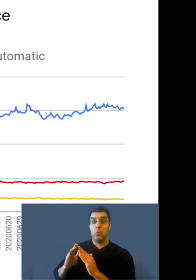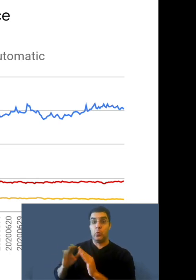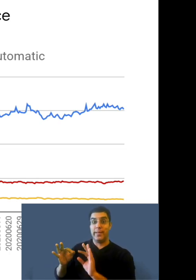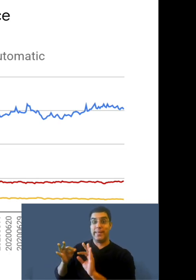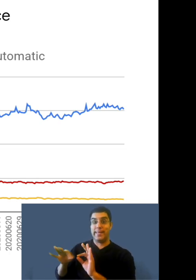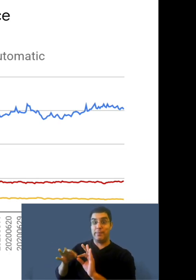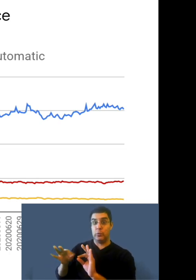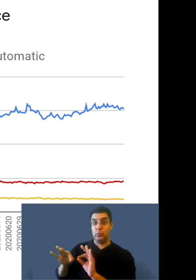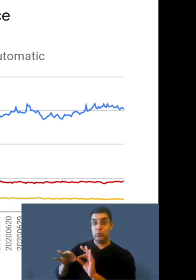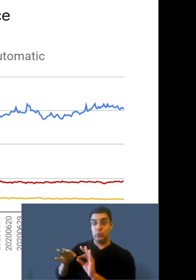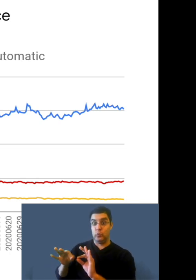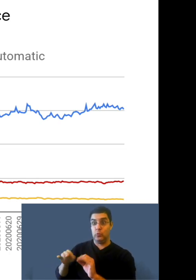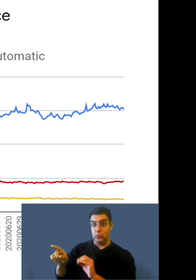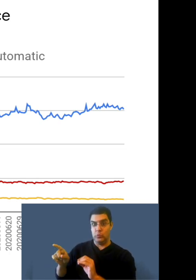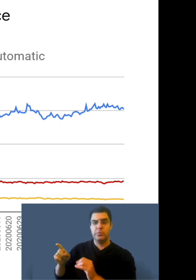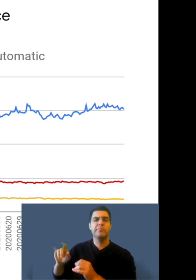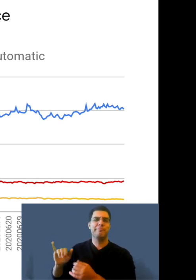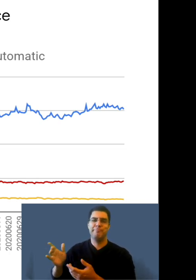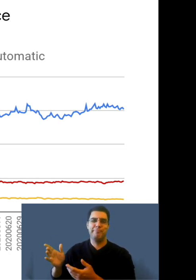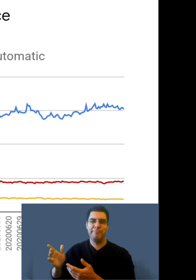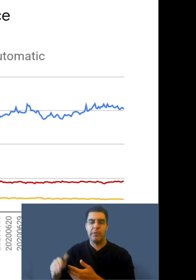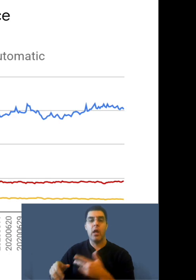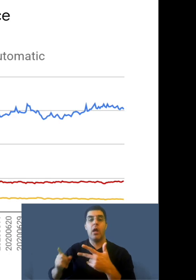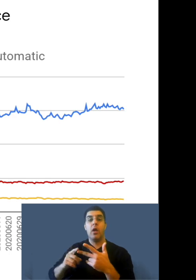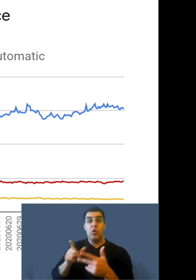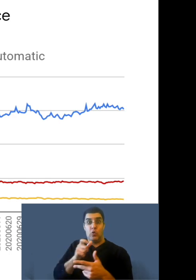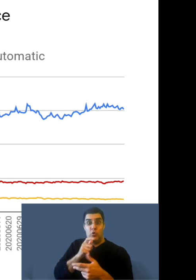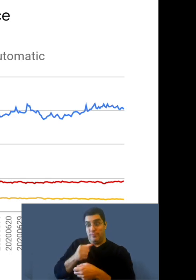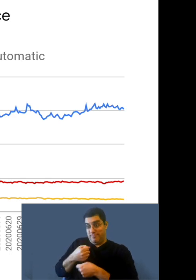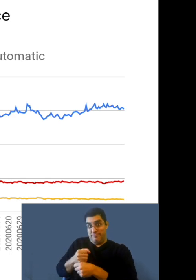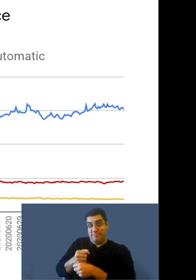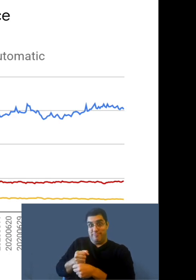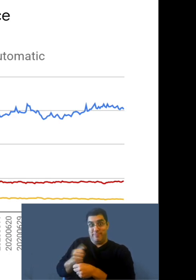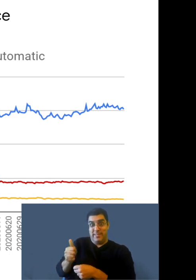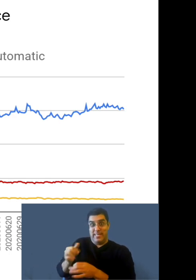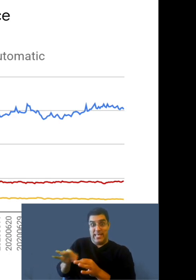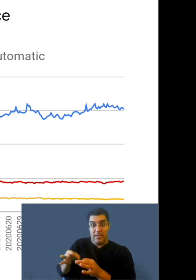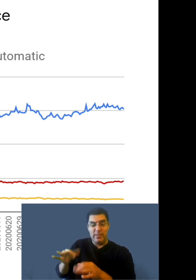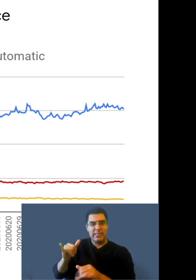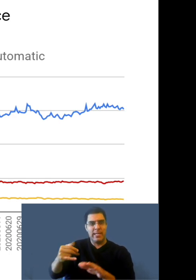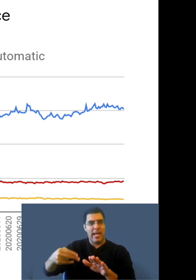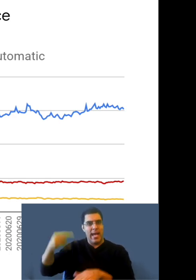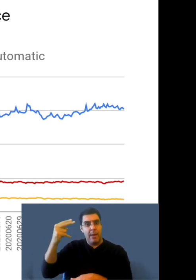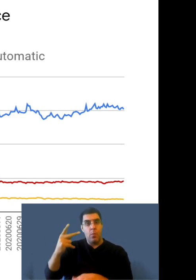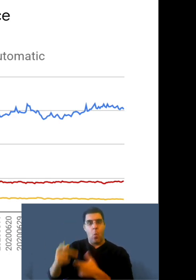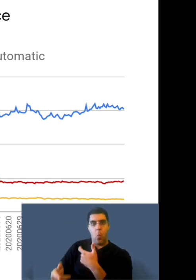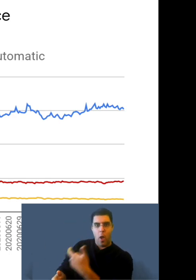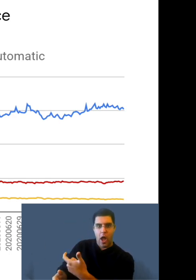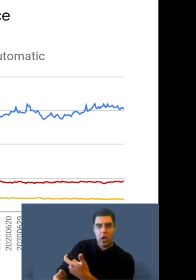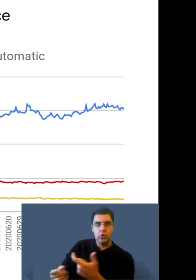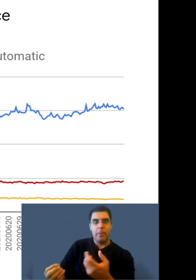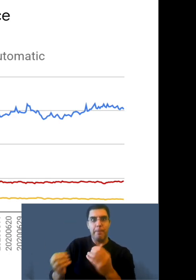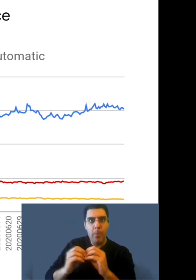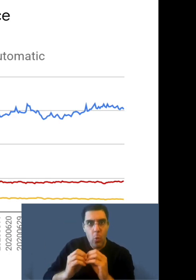is a pretty small relative to creator, but again, the important thing is the crowd